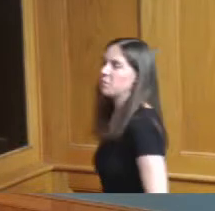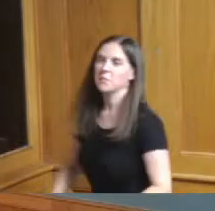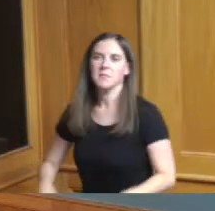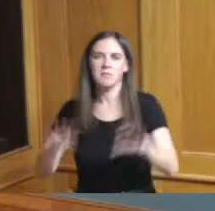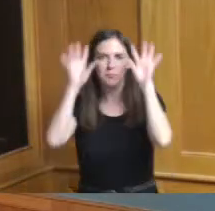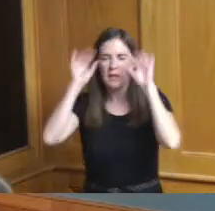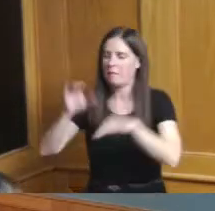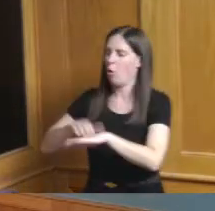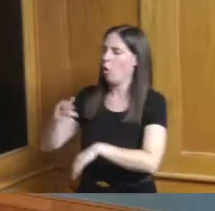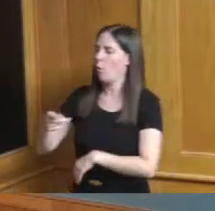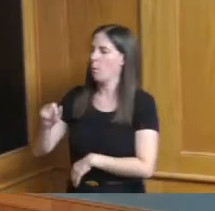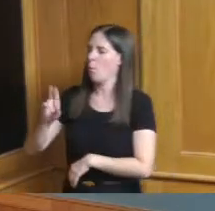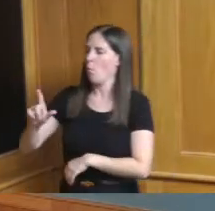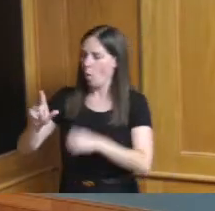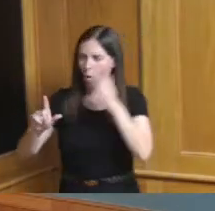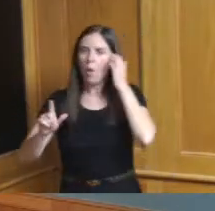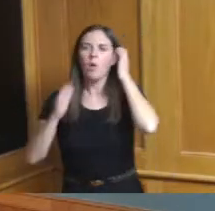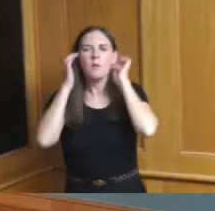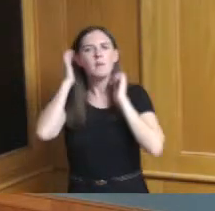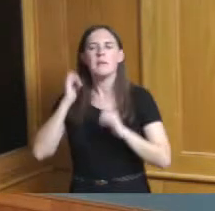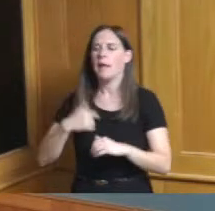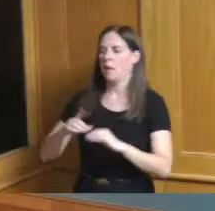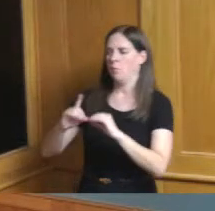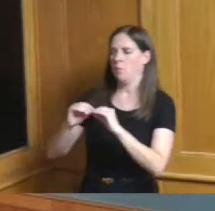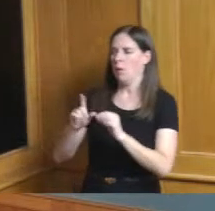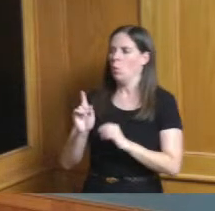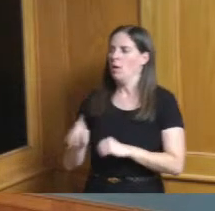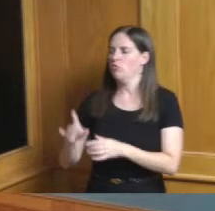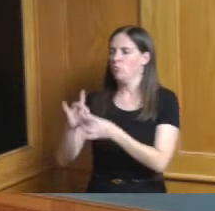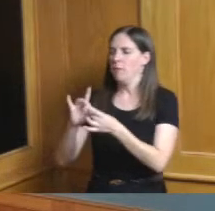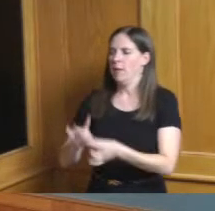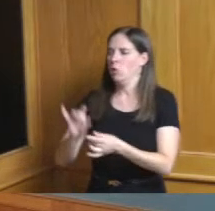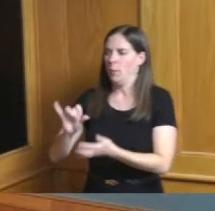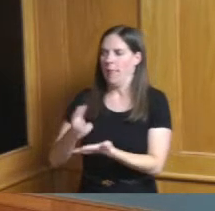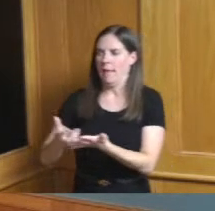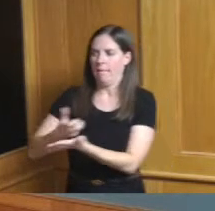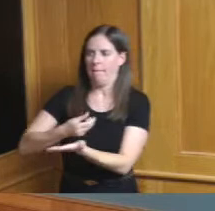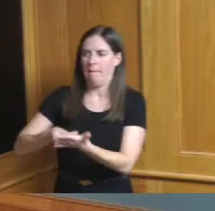i had an additional question as it relates to the income levels rising and I was trying to figure